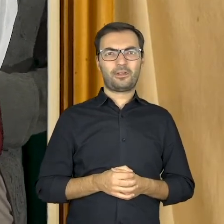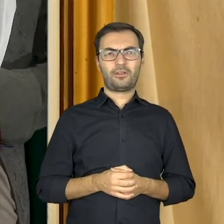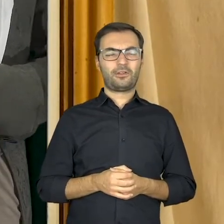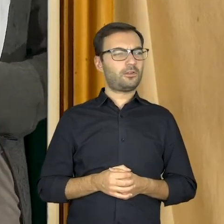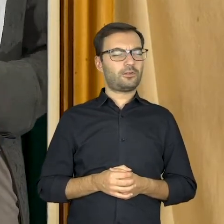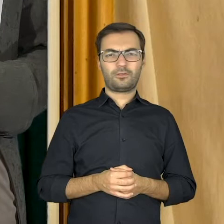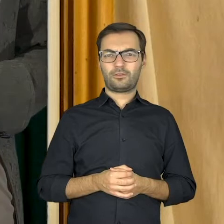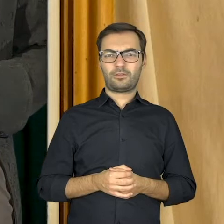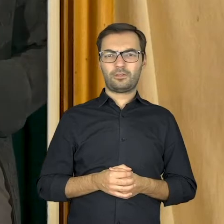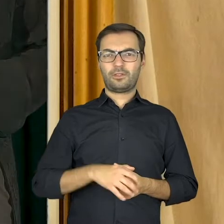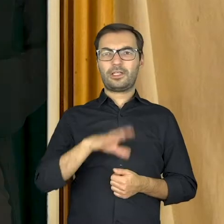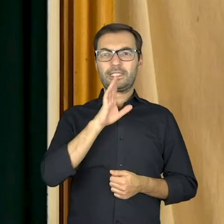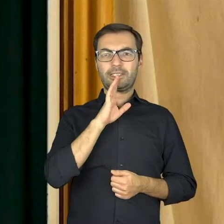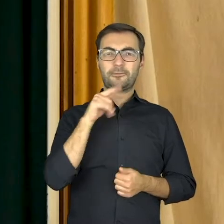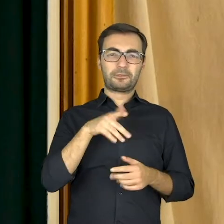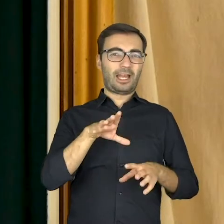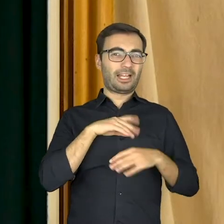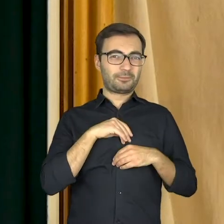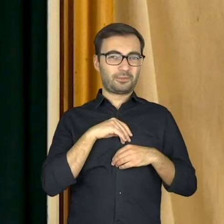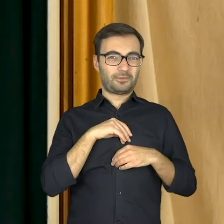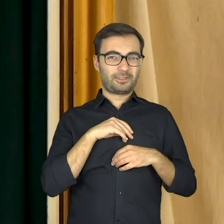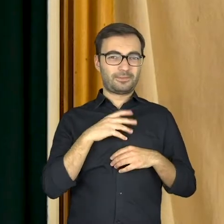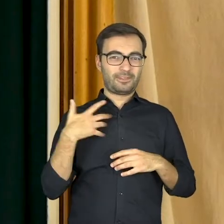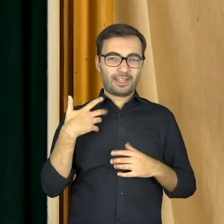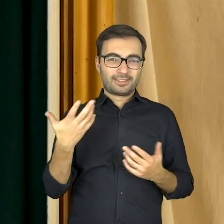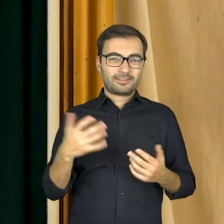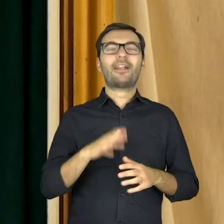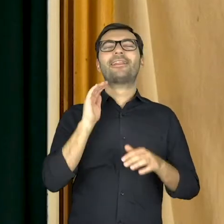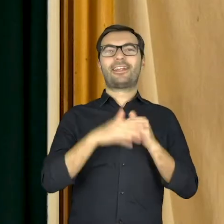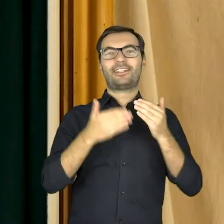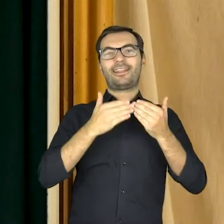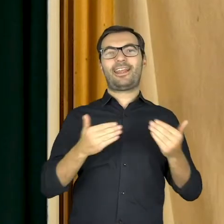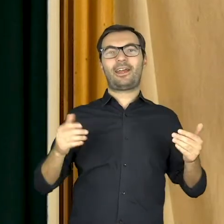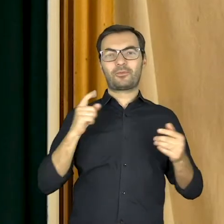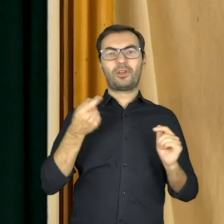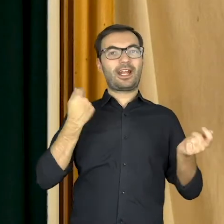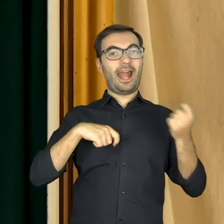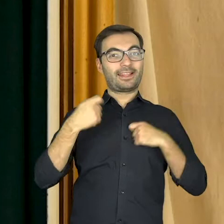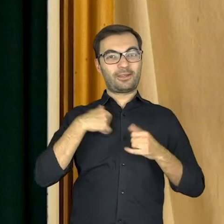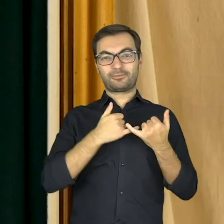Aaah... you just have to accept it. Fortunately, there is a dressing room in the theater.